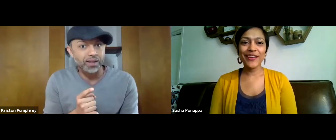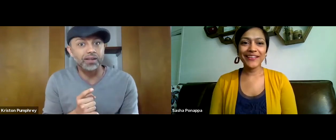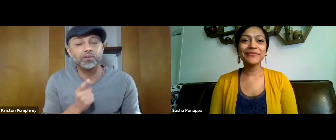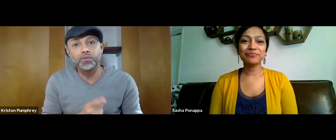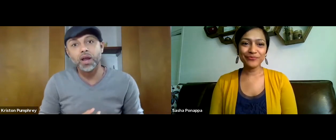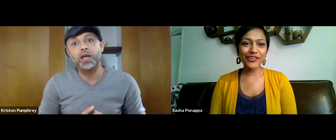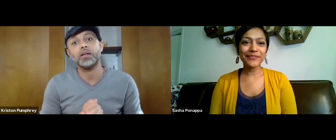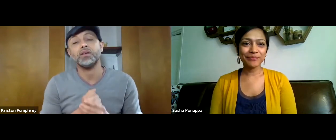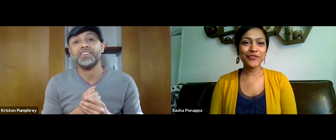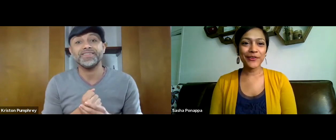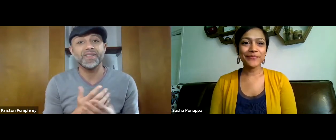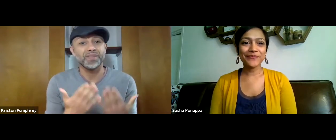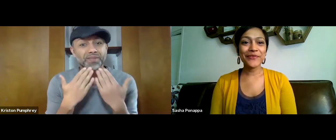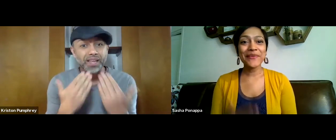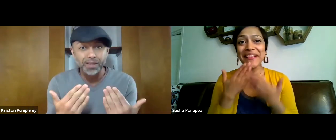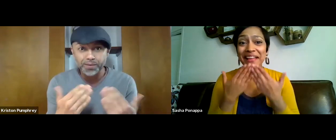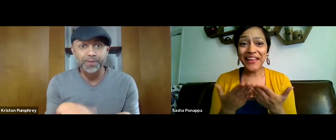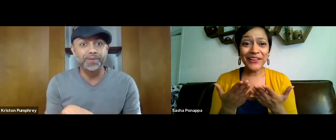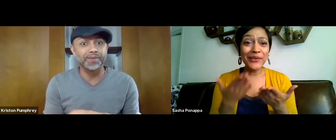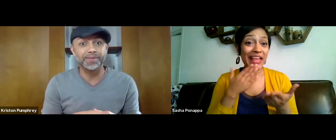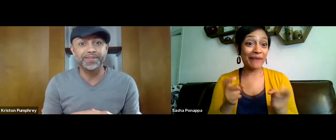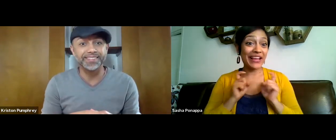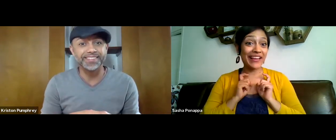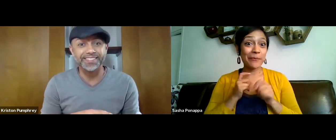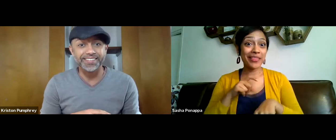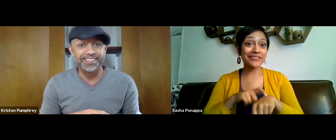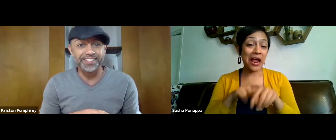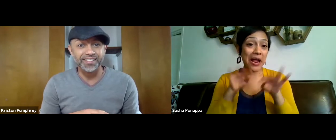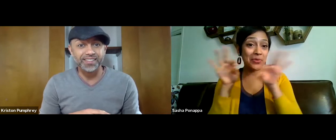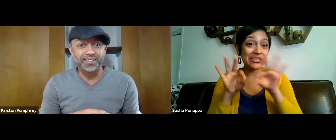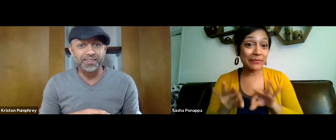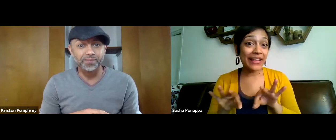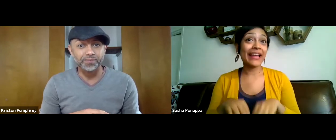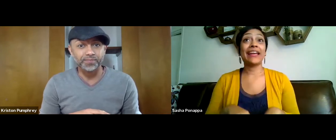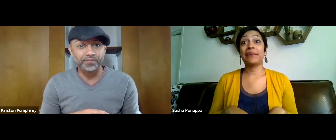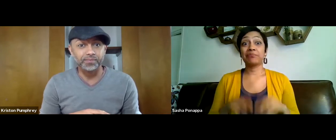And it's so great that this is specific to deaf resources. Exactly, thank you so much for giving me the time